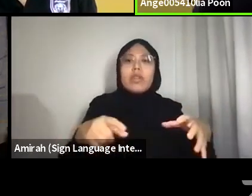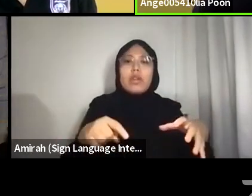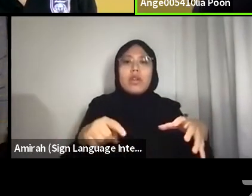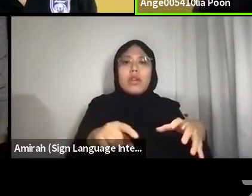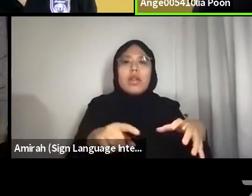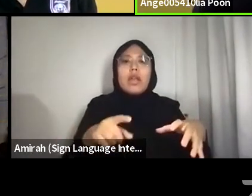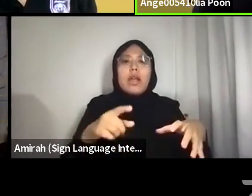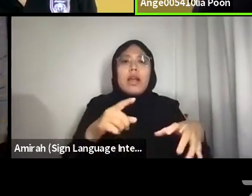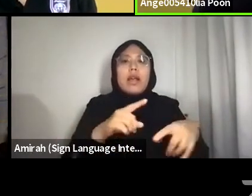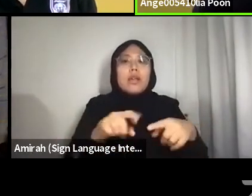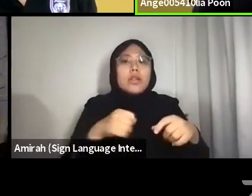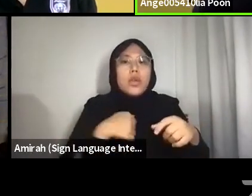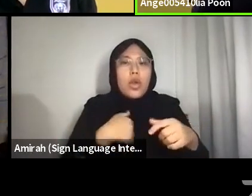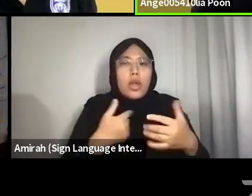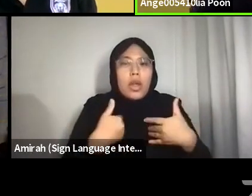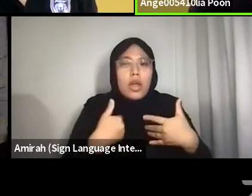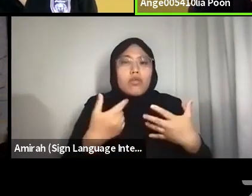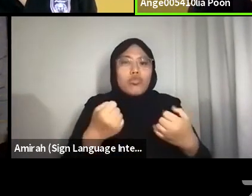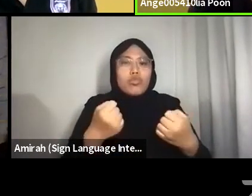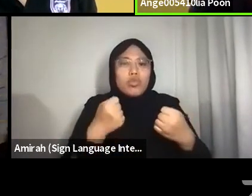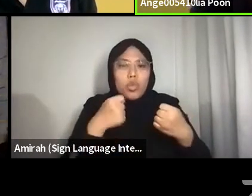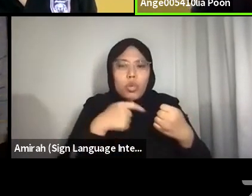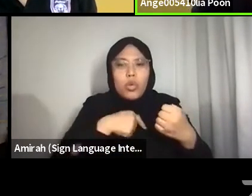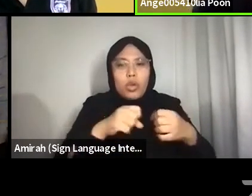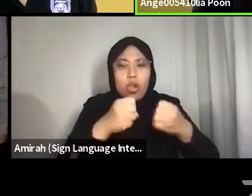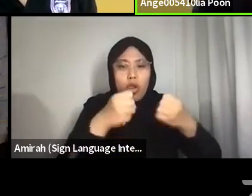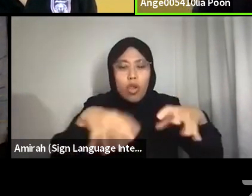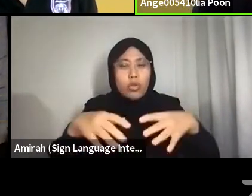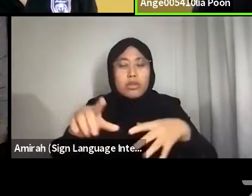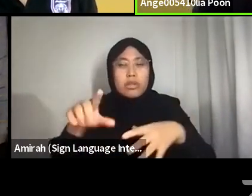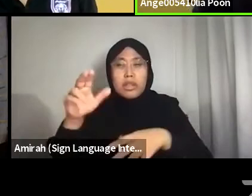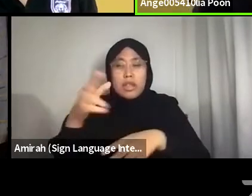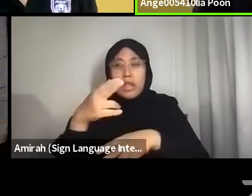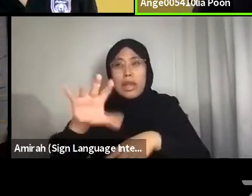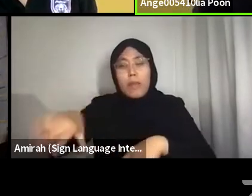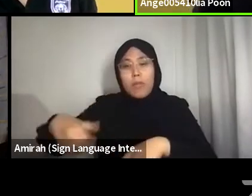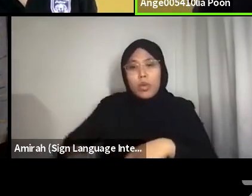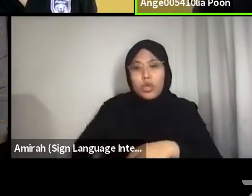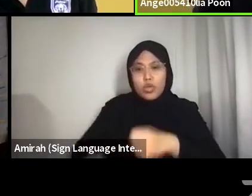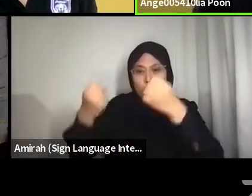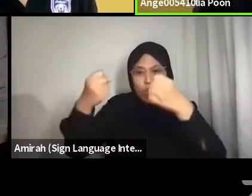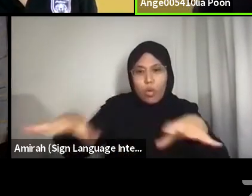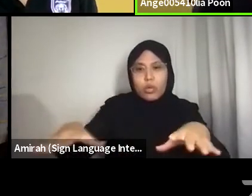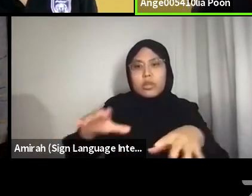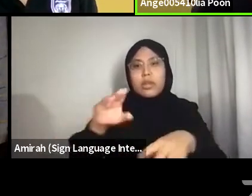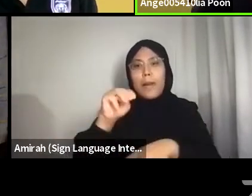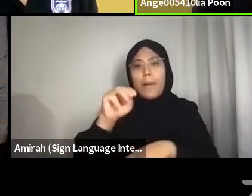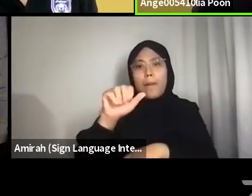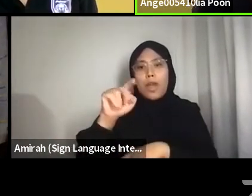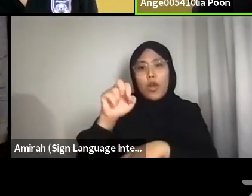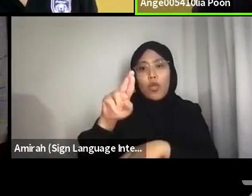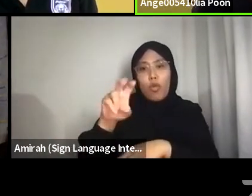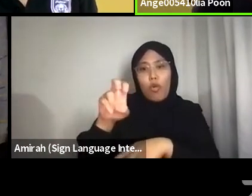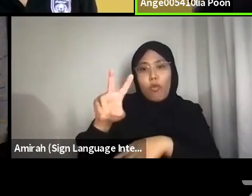for instance, the loss of traditional mangrove communities in Cambodia, and entire islands disappearing in Indonesia.